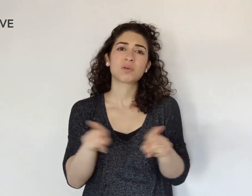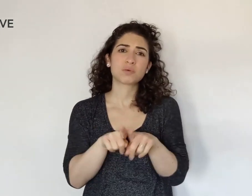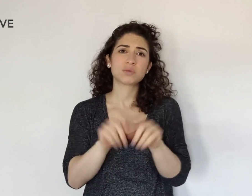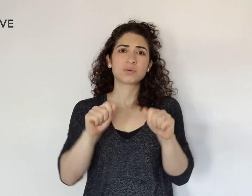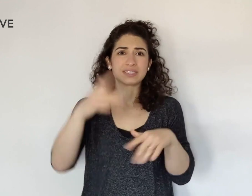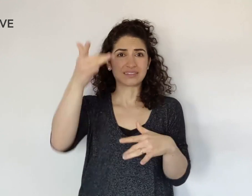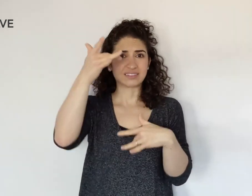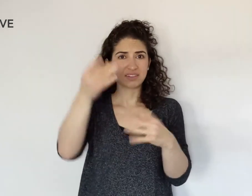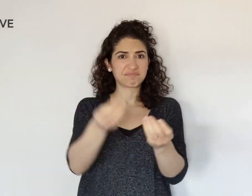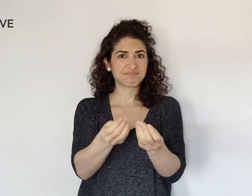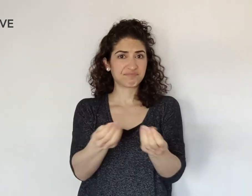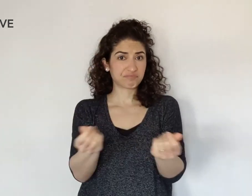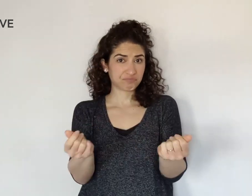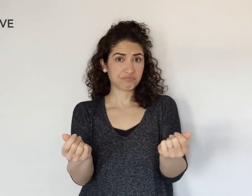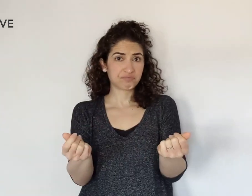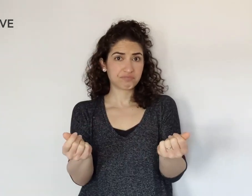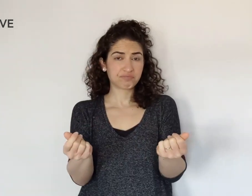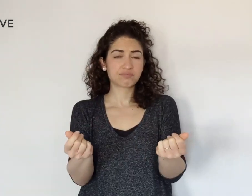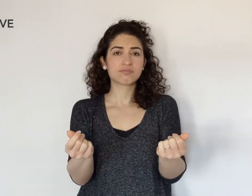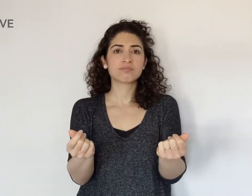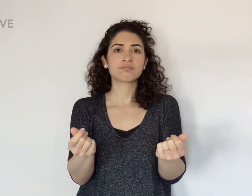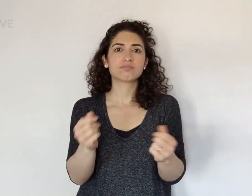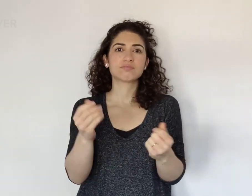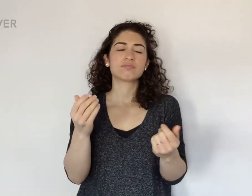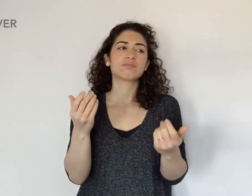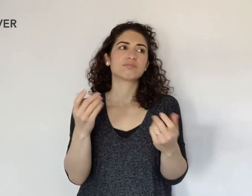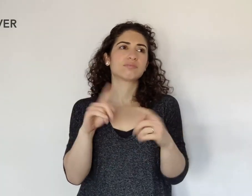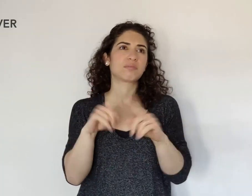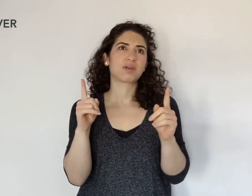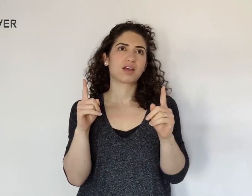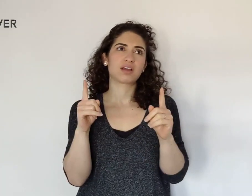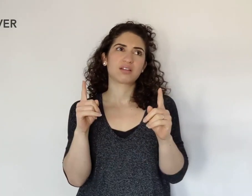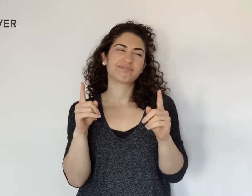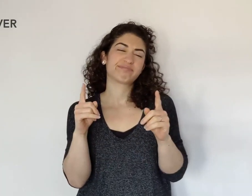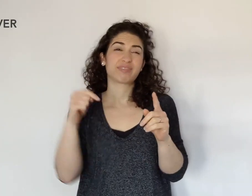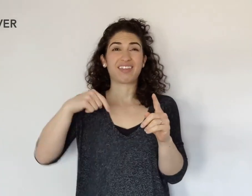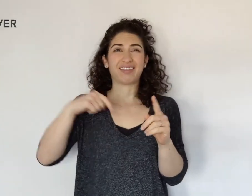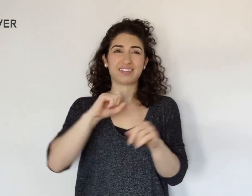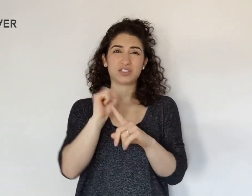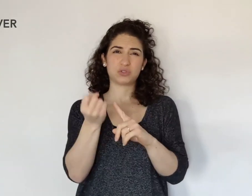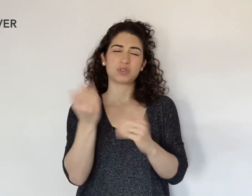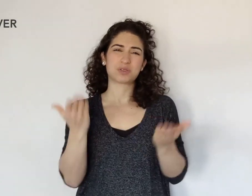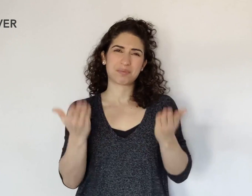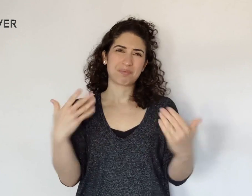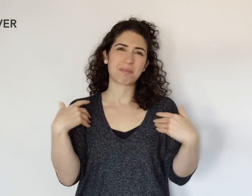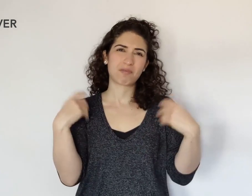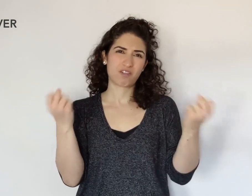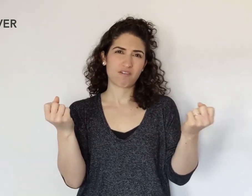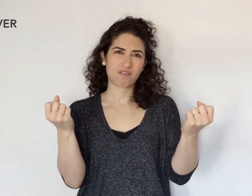You can also say that a sickness resolved, but in the situation maybe it's